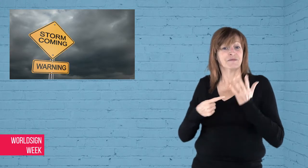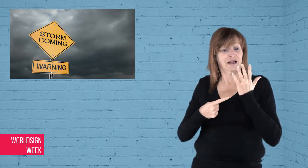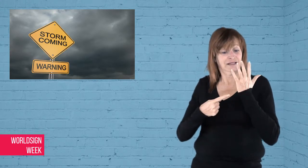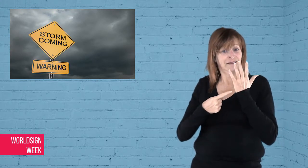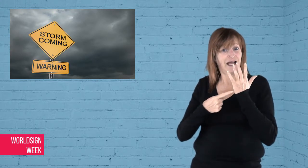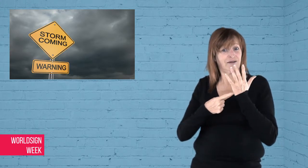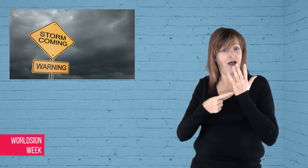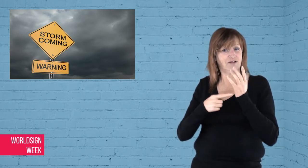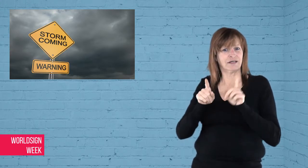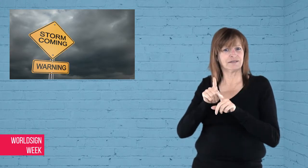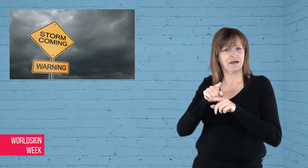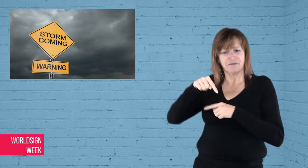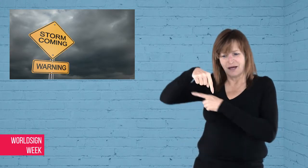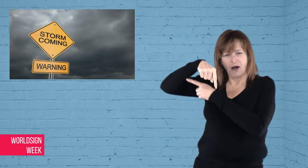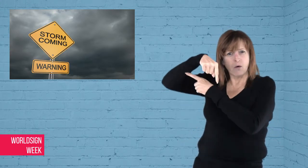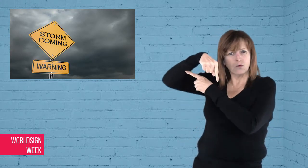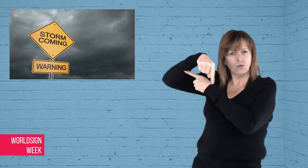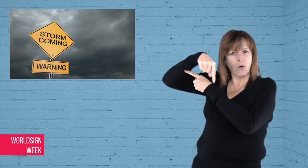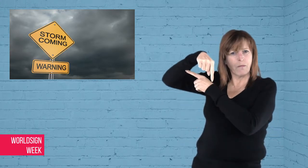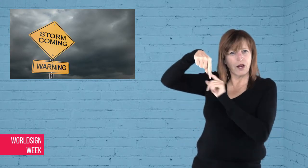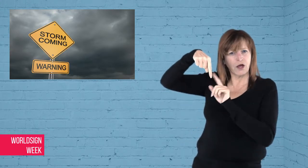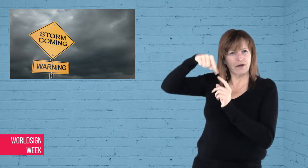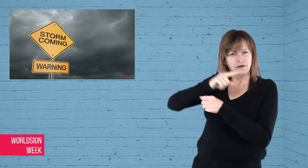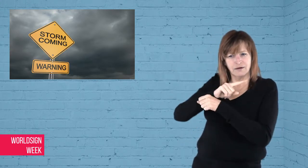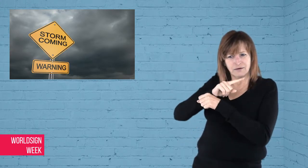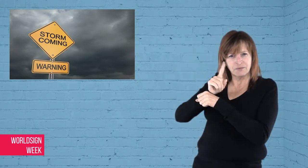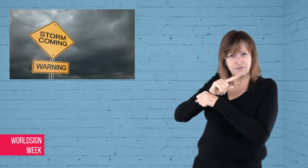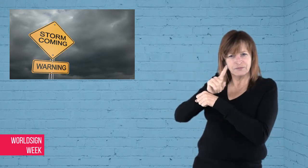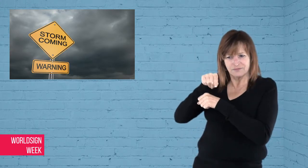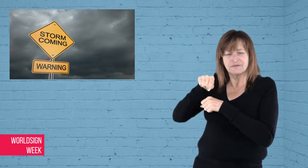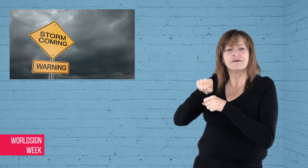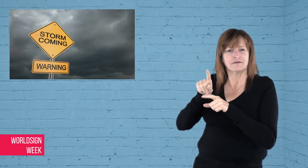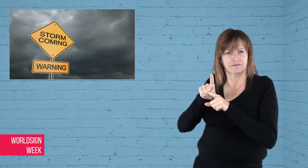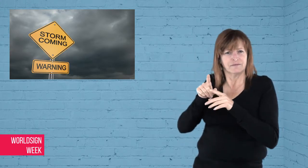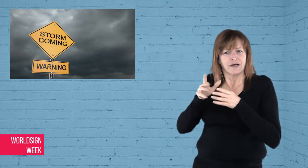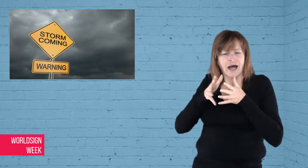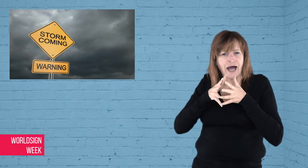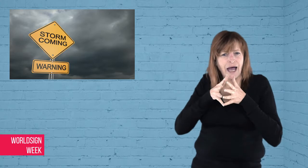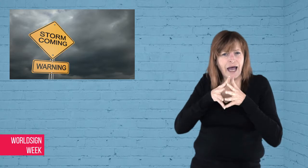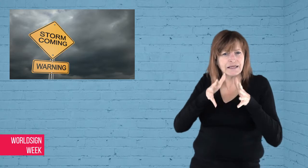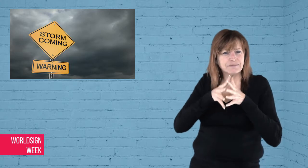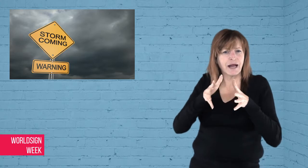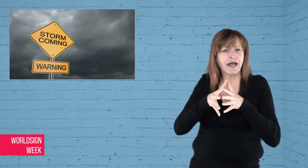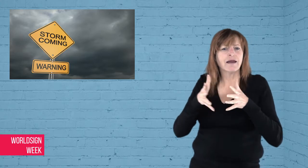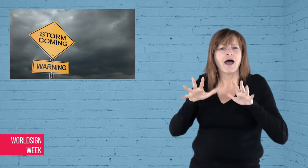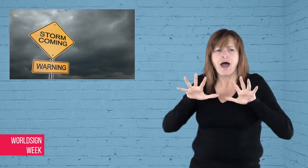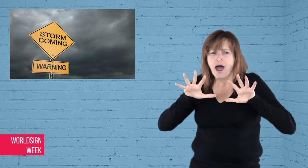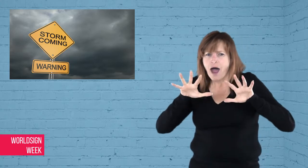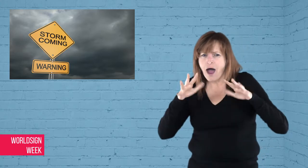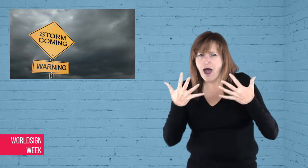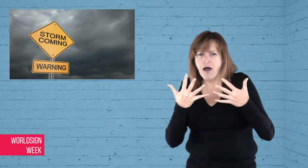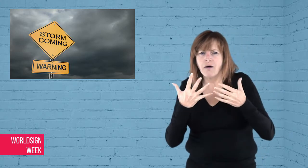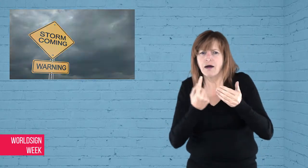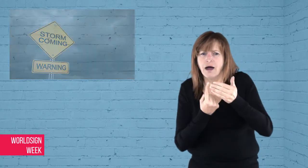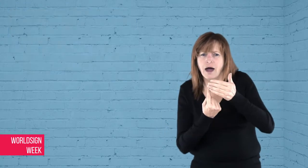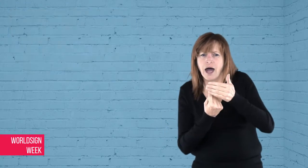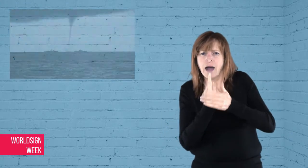as Doppler technology to interpret when and where a dangerous storm will